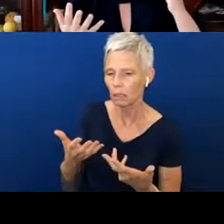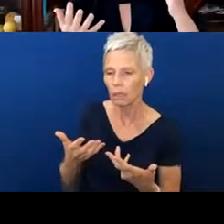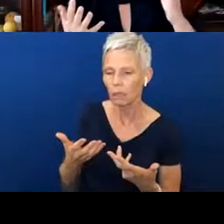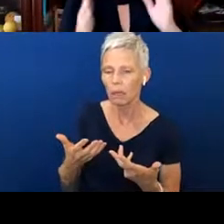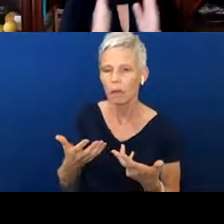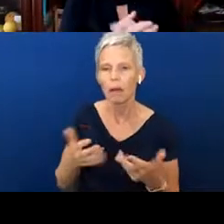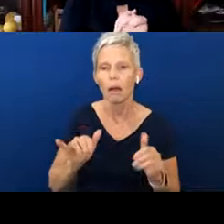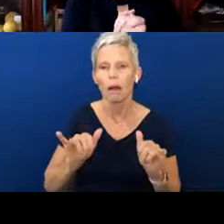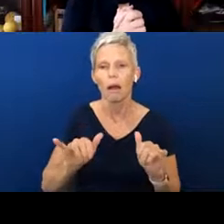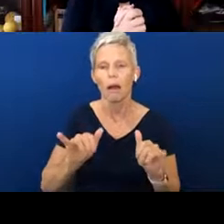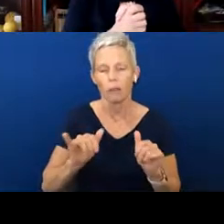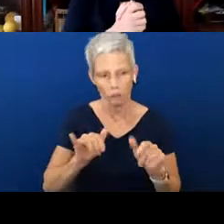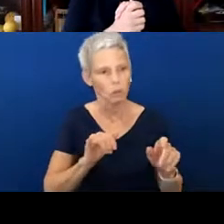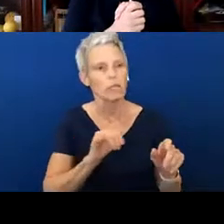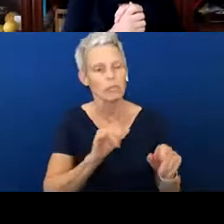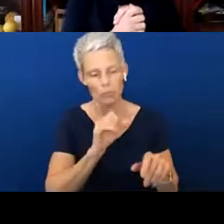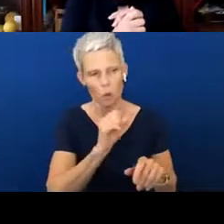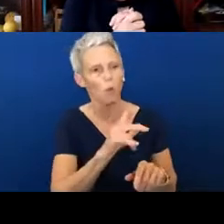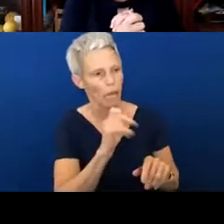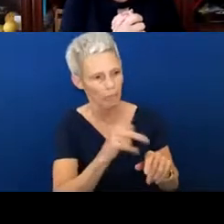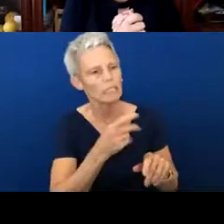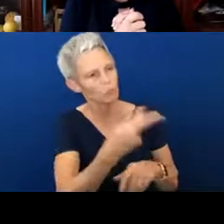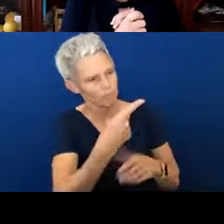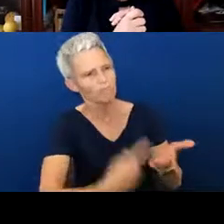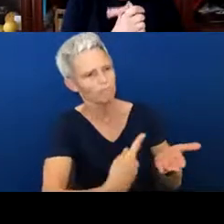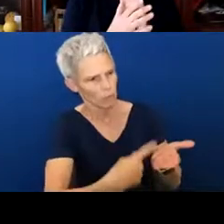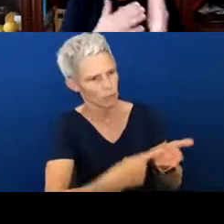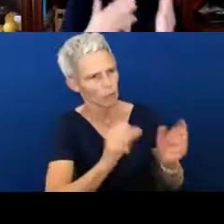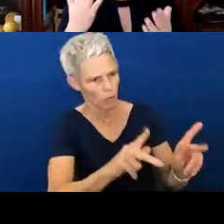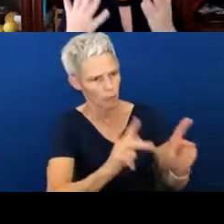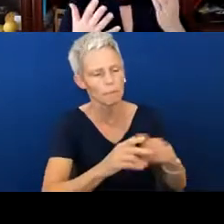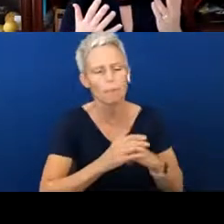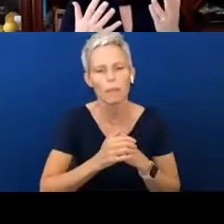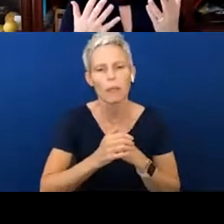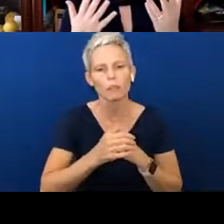And she said, “Okay, let's talk about this”. And, and then we started talking about, “Well,